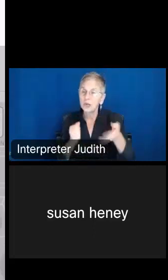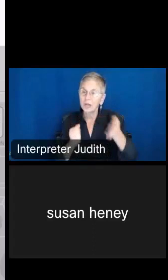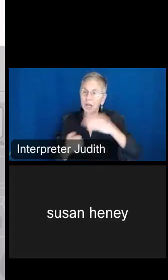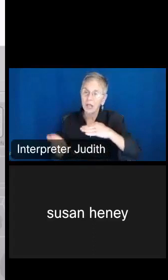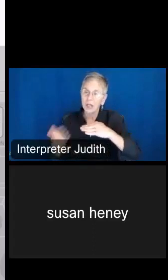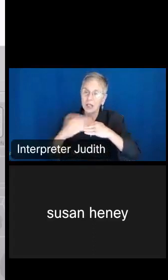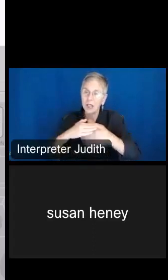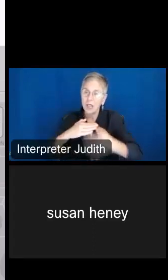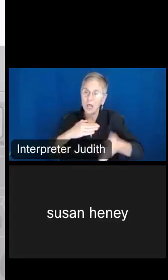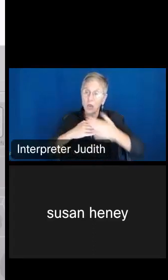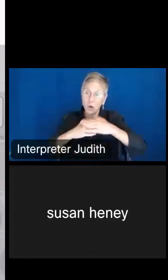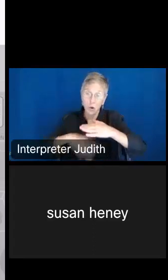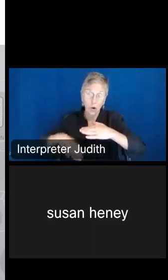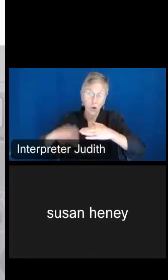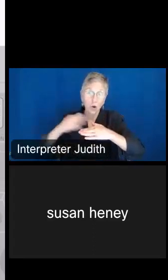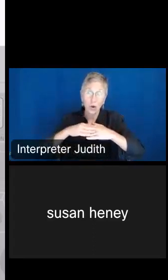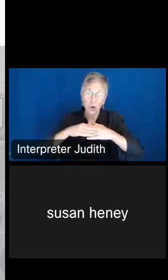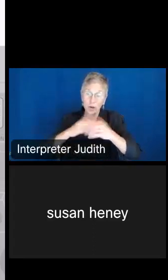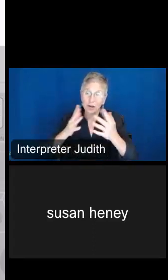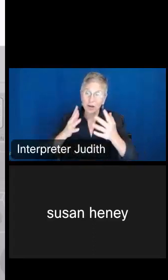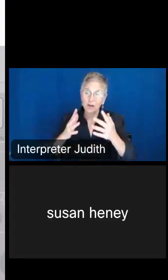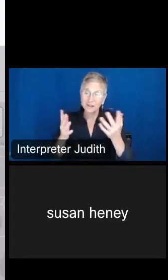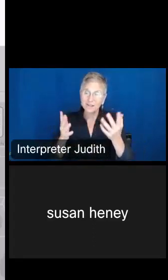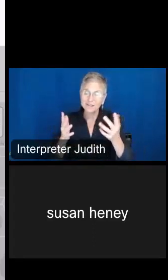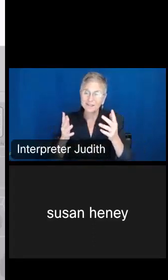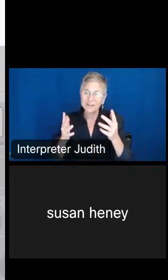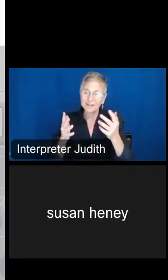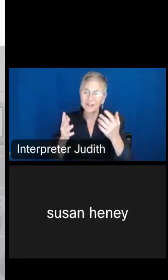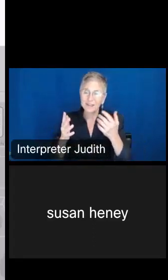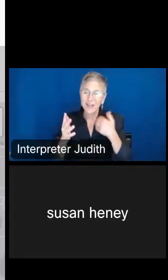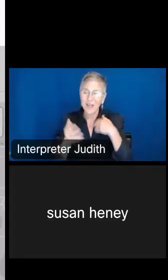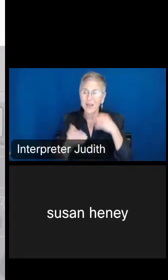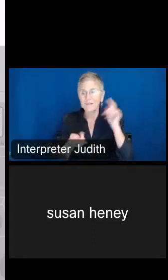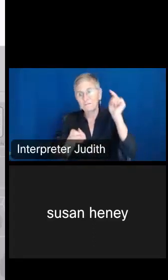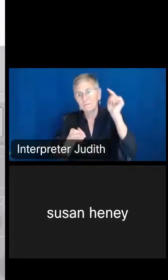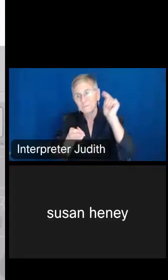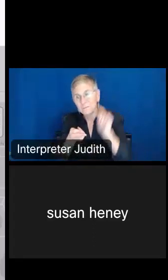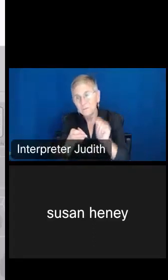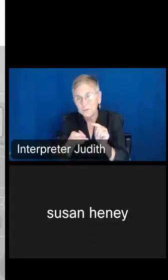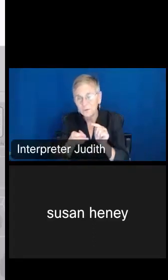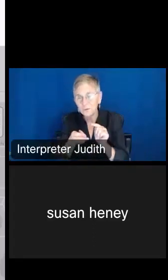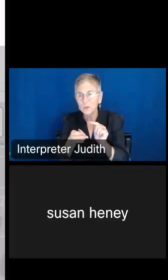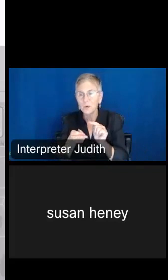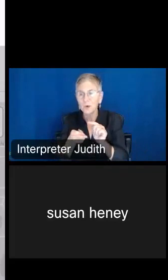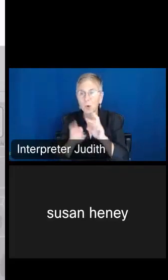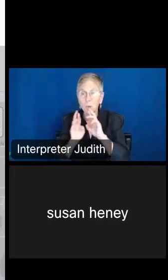so that you can kind of come back with less search results. So first one is disability,